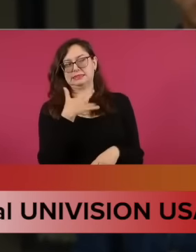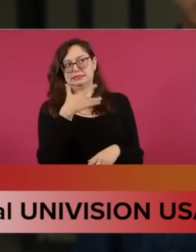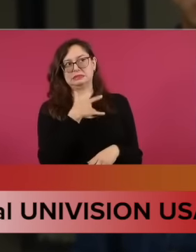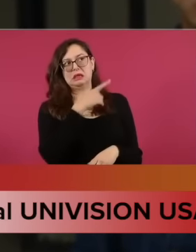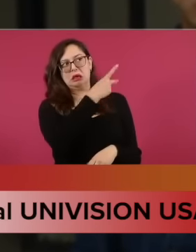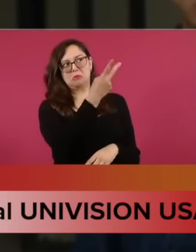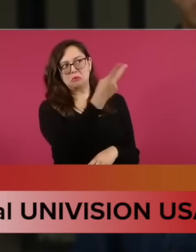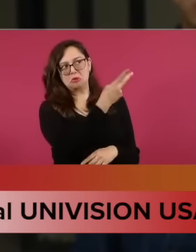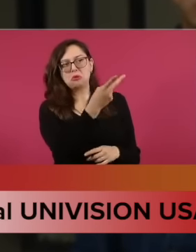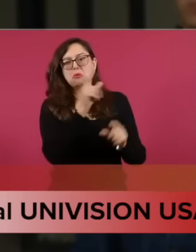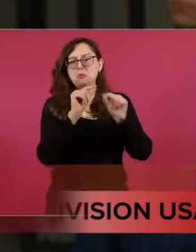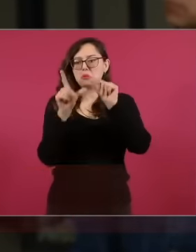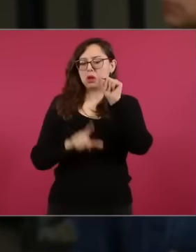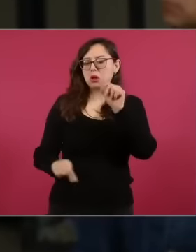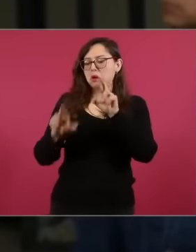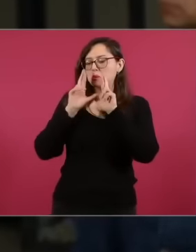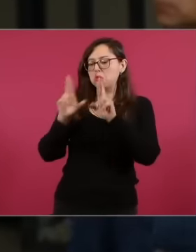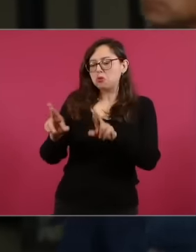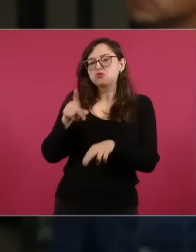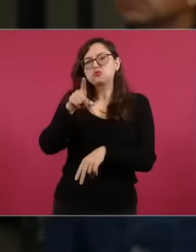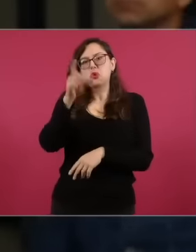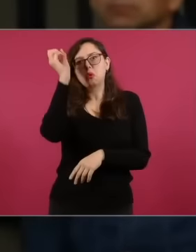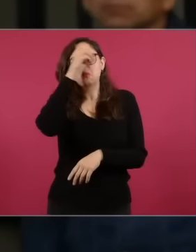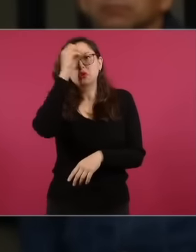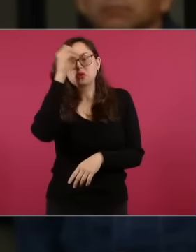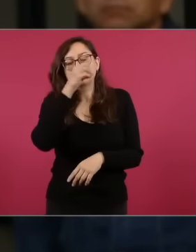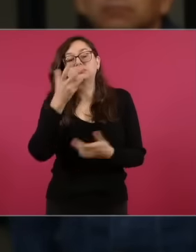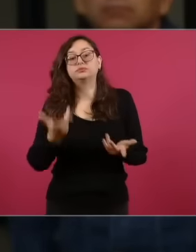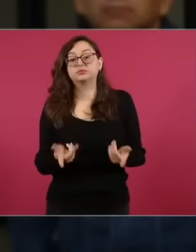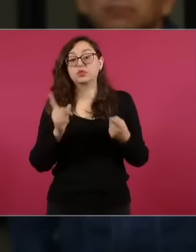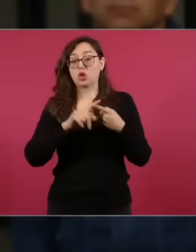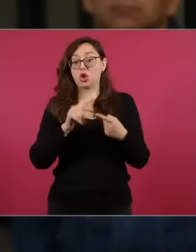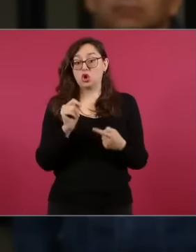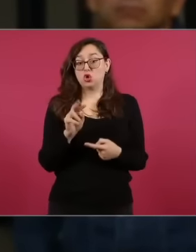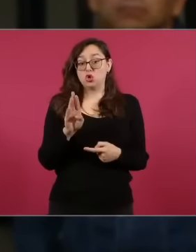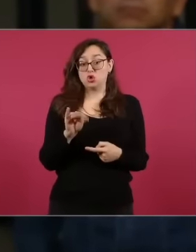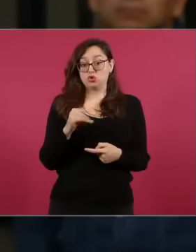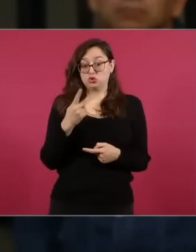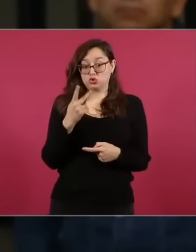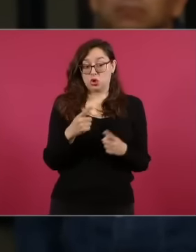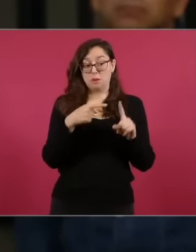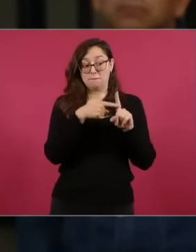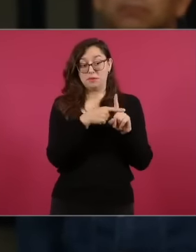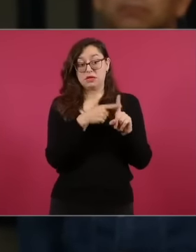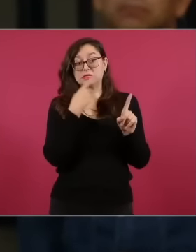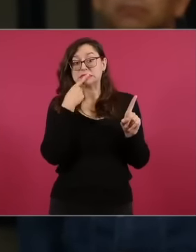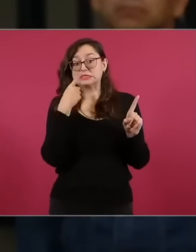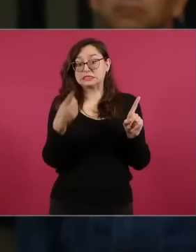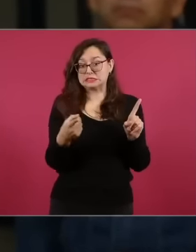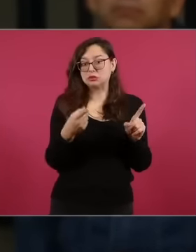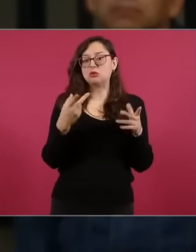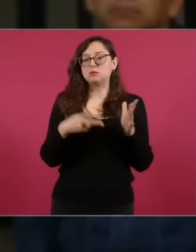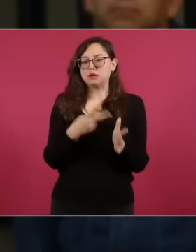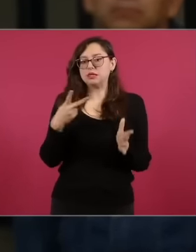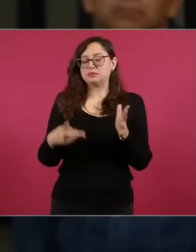general terms as he saw it said Donald Trump On several occasions he spoke about migration, he even said in